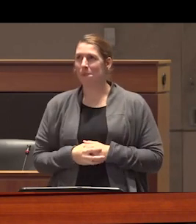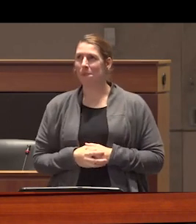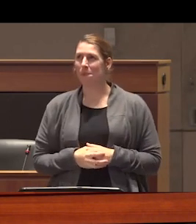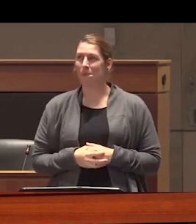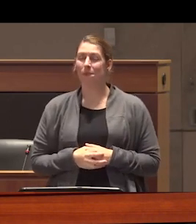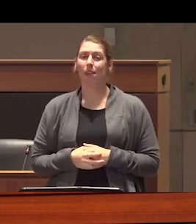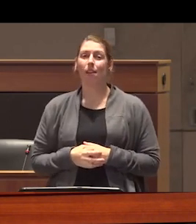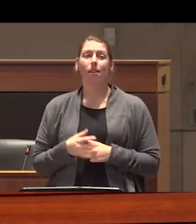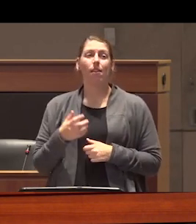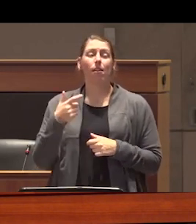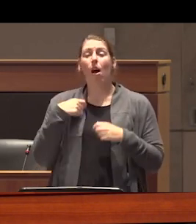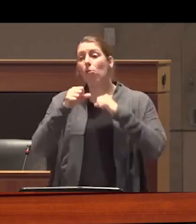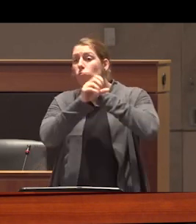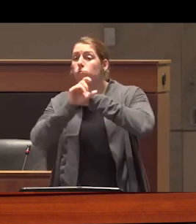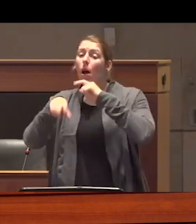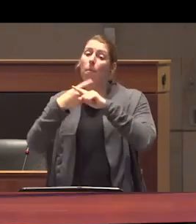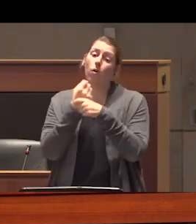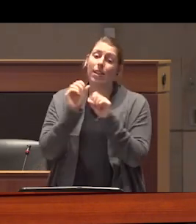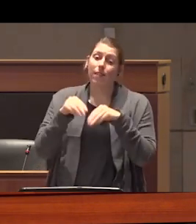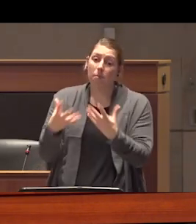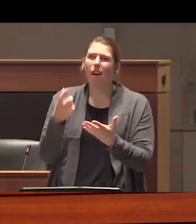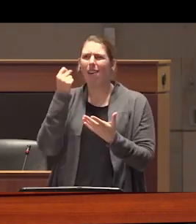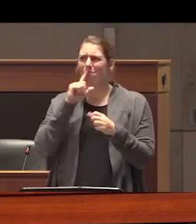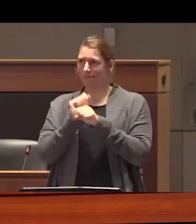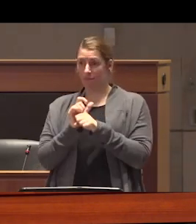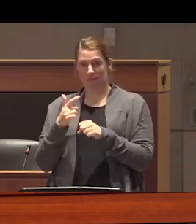they promote myth about safe Supply they rarely disclose the conflicts of interest that contribute